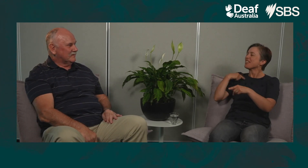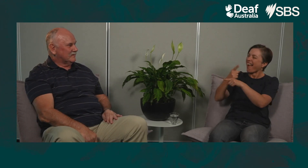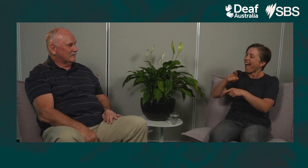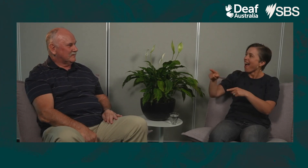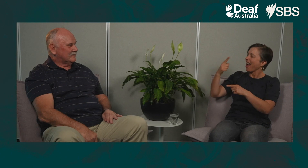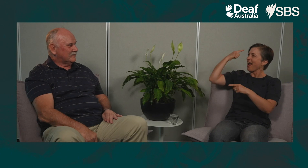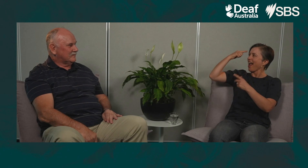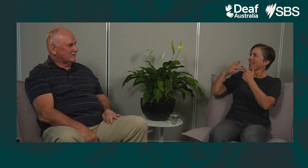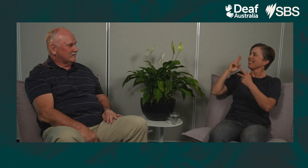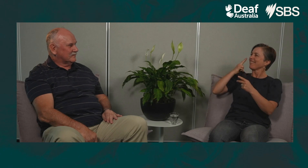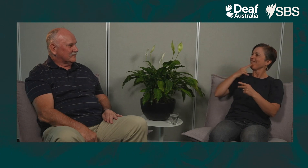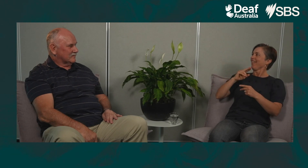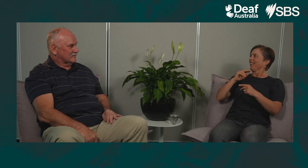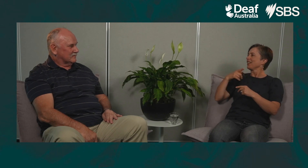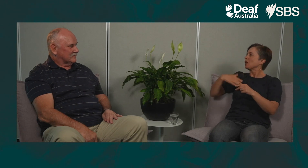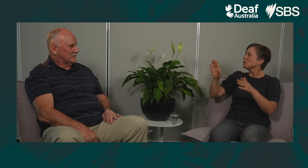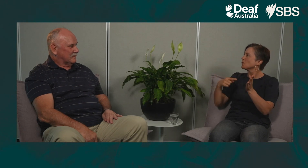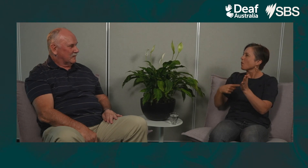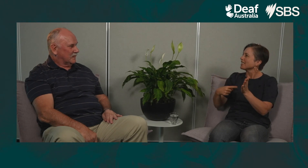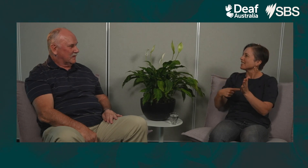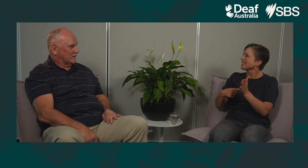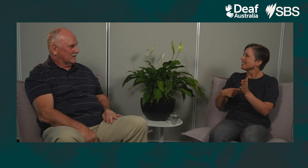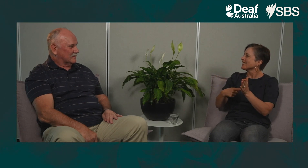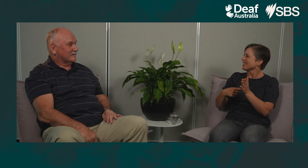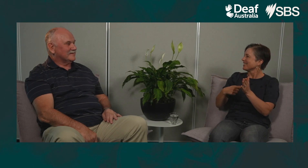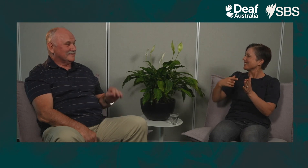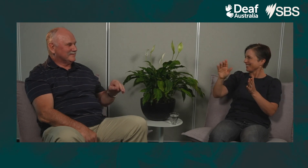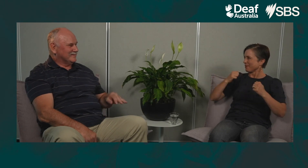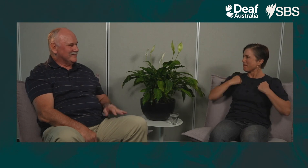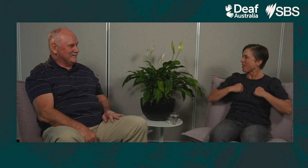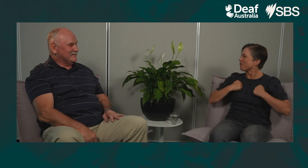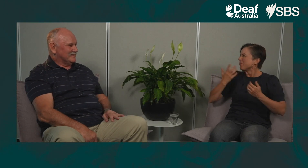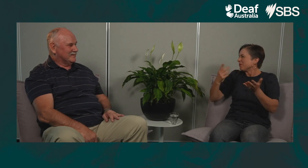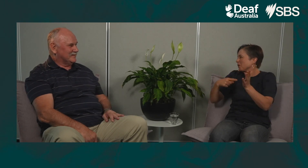Speaking of things that are a bit taboo and funny… toileting, or going to the bathroom.